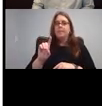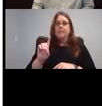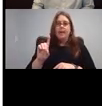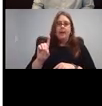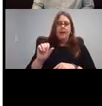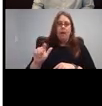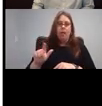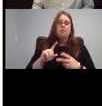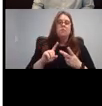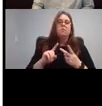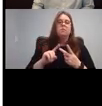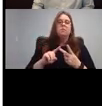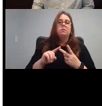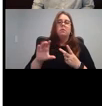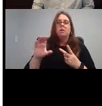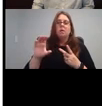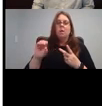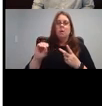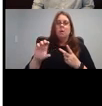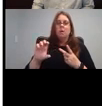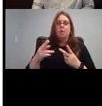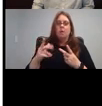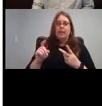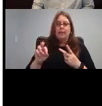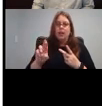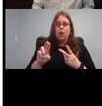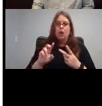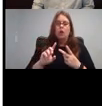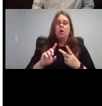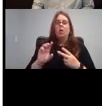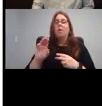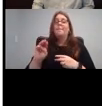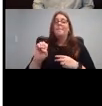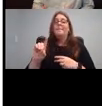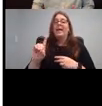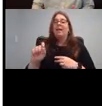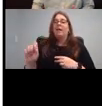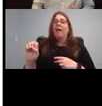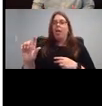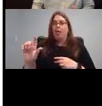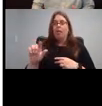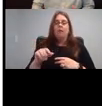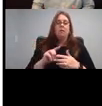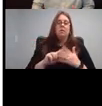Advanced Bionics, they all have massive amounts of what they